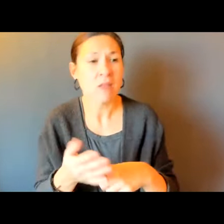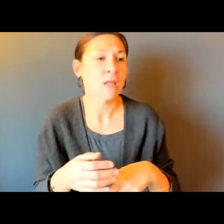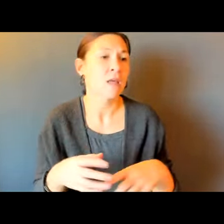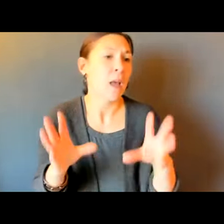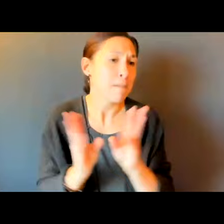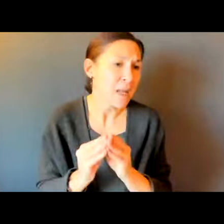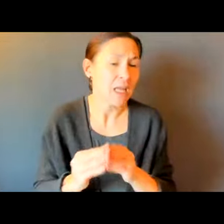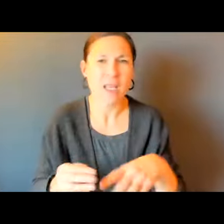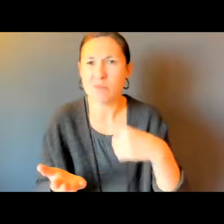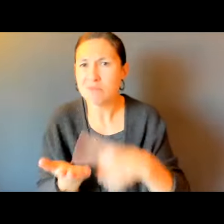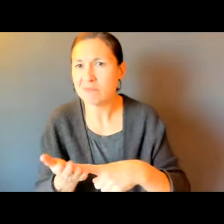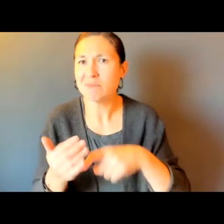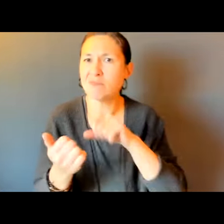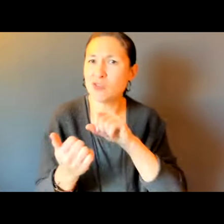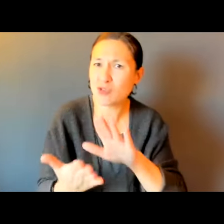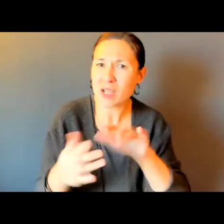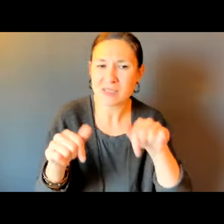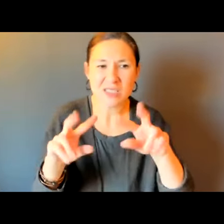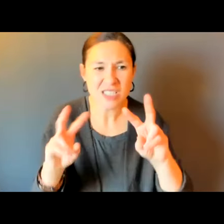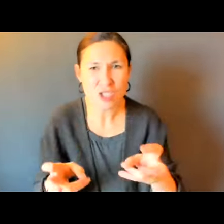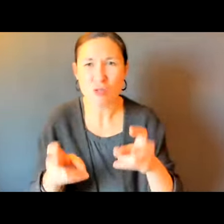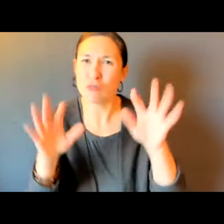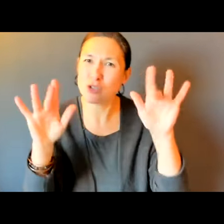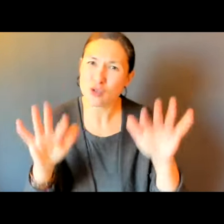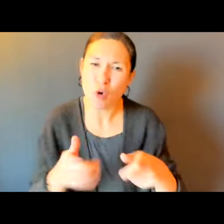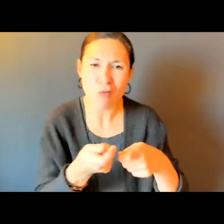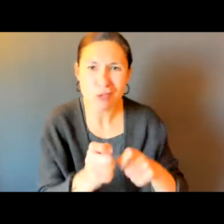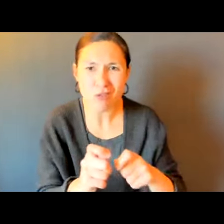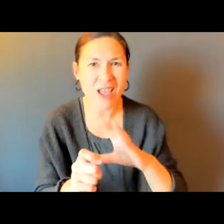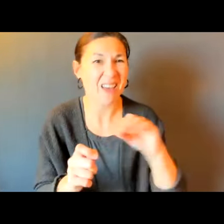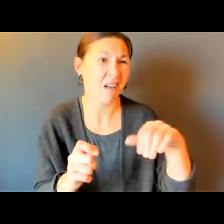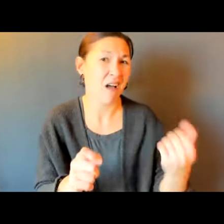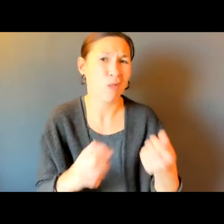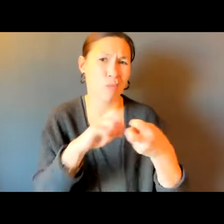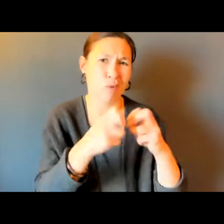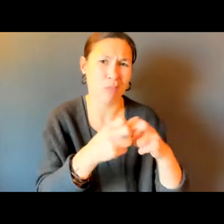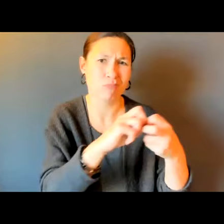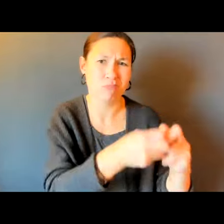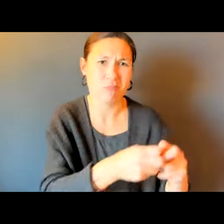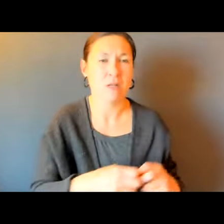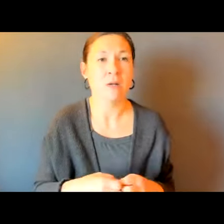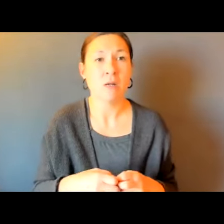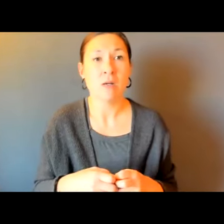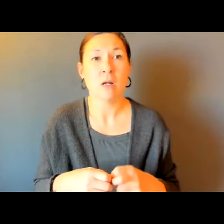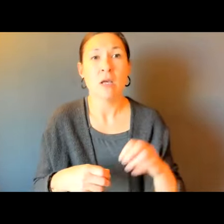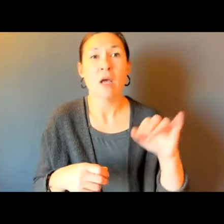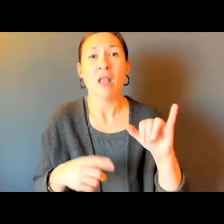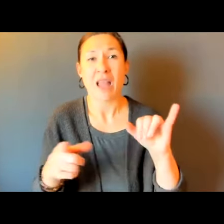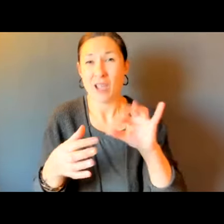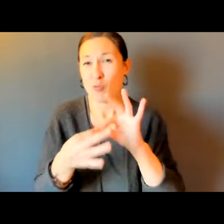PEOPLE TOGETHER AND WE CONTINUE TO HAVE THIS TALK AND COLLABORATION AND HOW TO ADDRESS THE SNOW REMOVAL AND ALL THE ISSUES THAT PEOPLE RAISED HERE